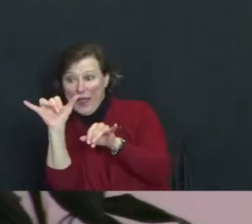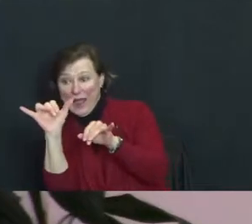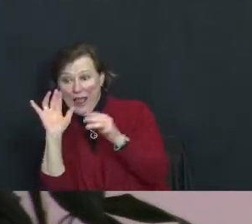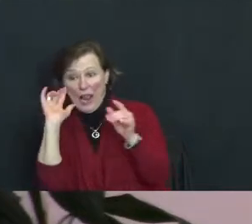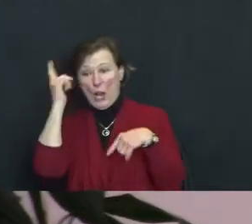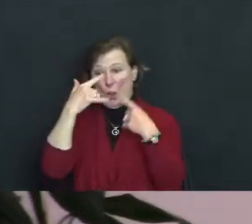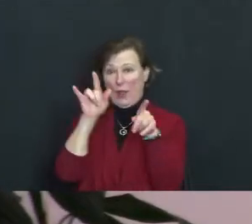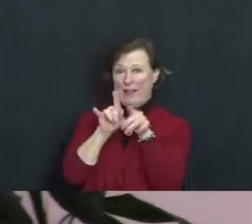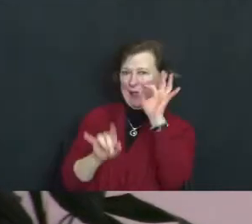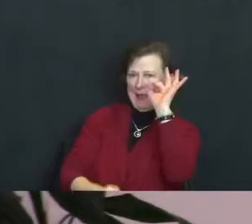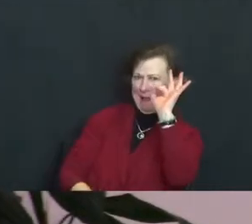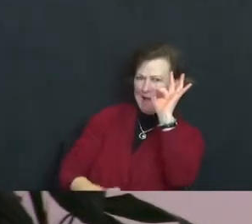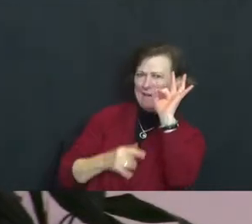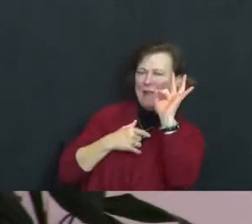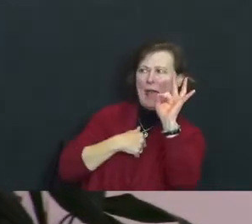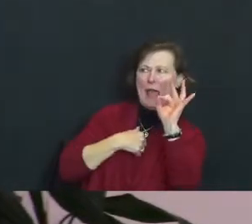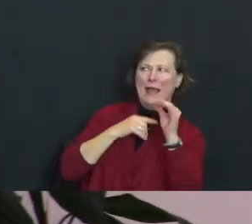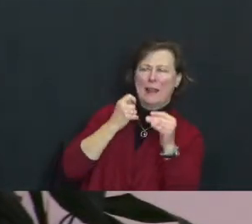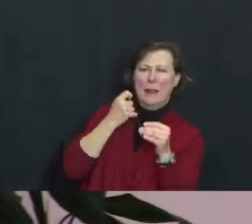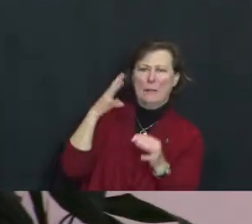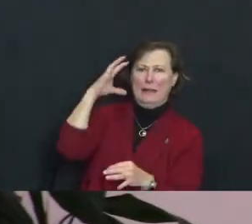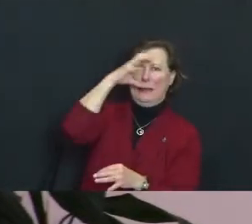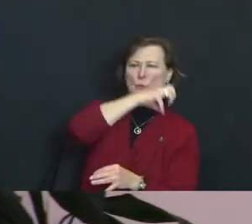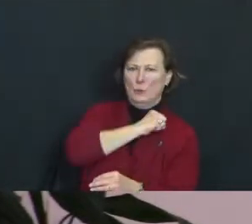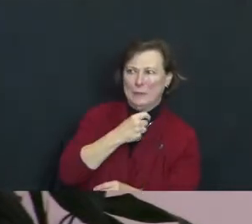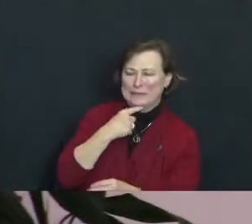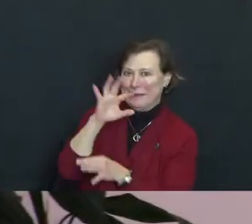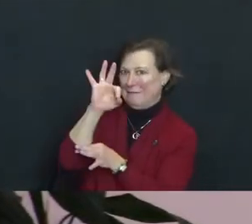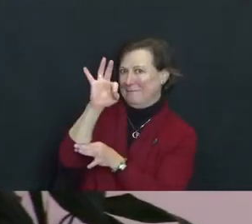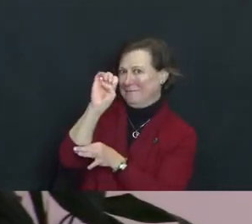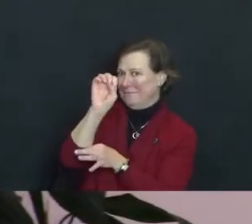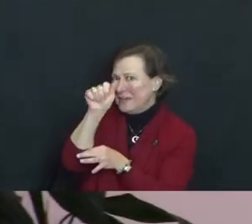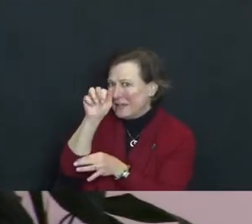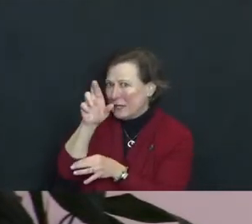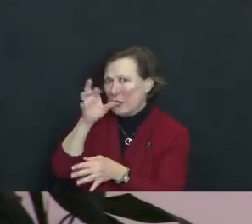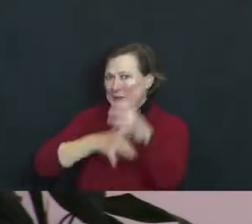I was projecting onto that sign “happy new fear.”